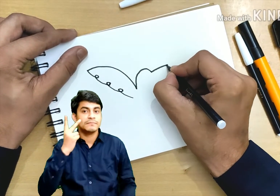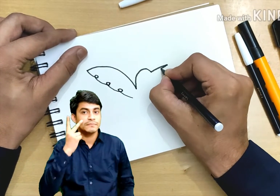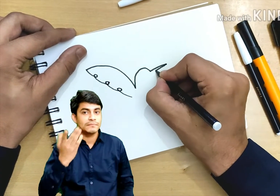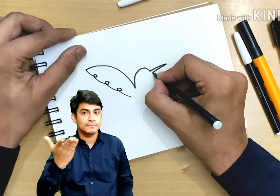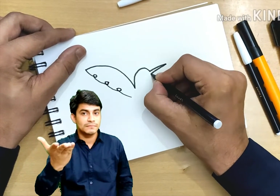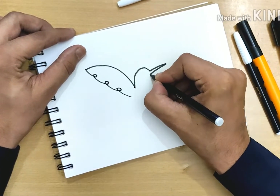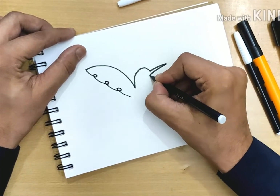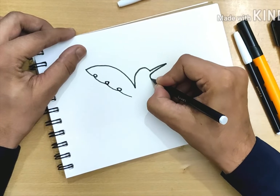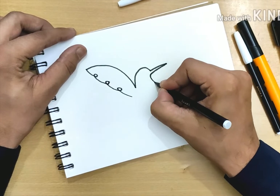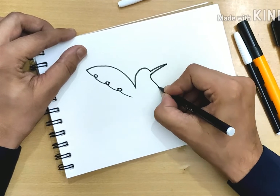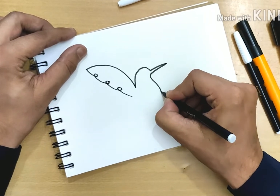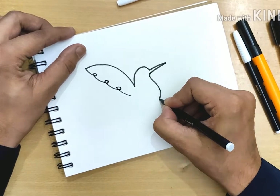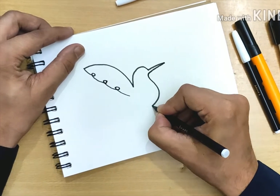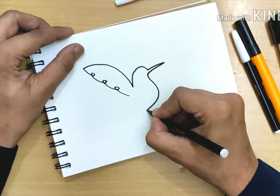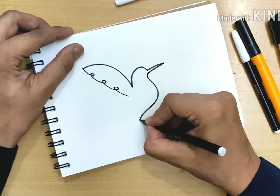Let's take a look.